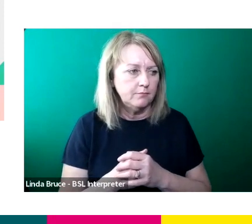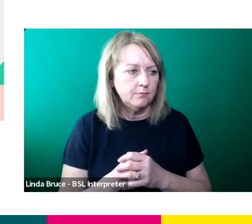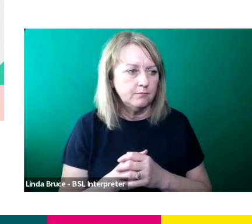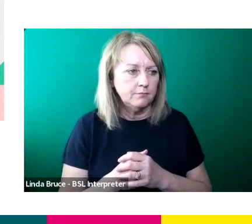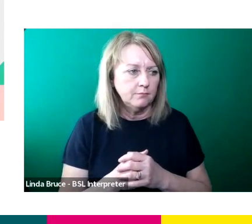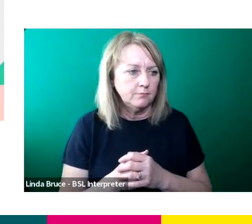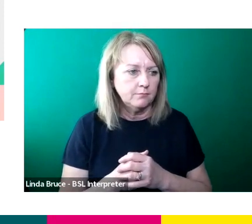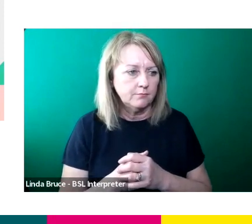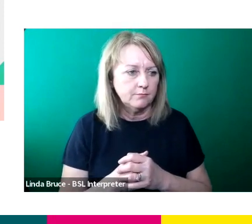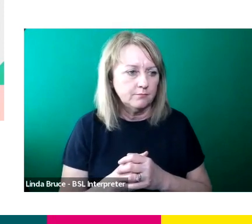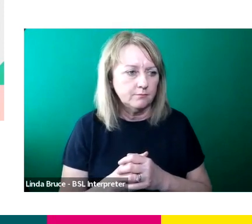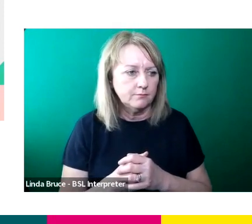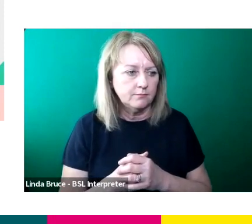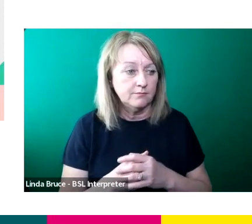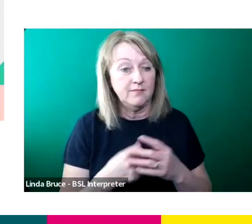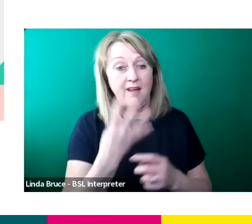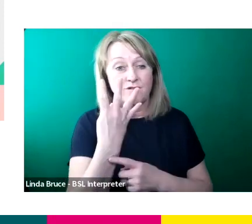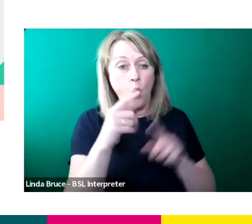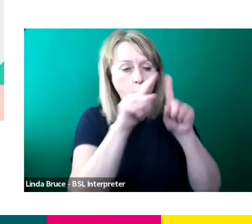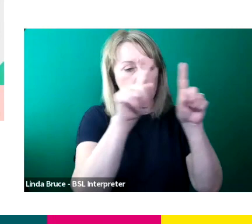Then we have got four images here on the left hand side.